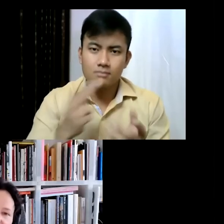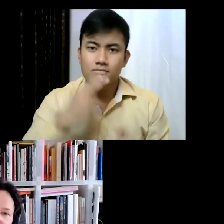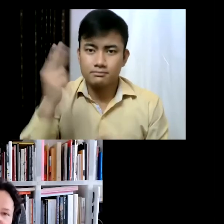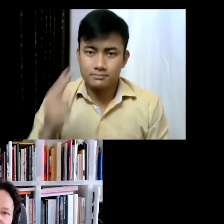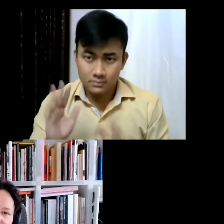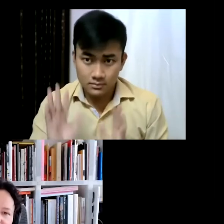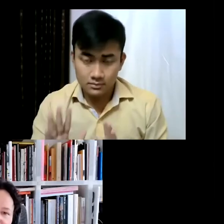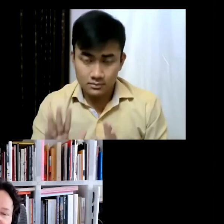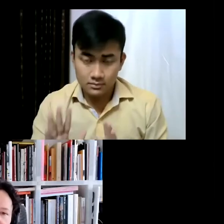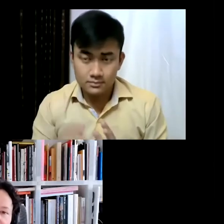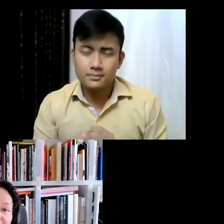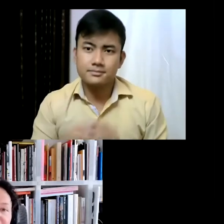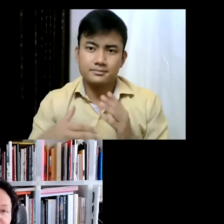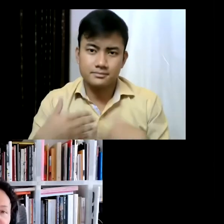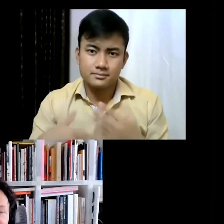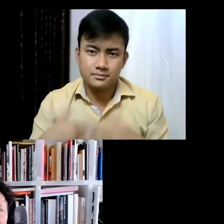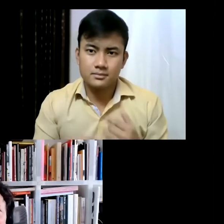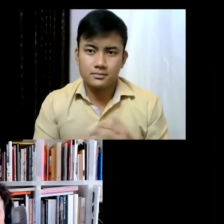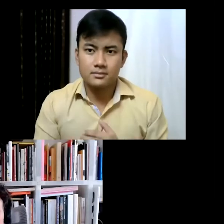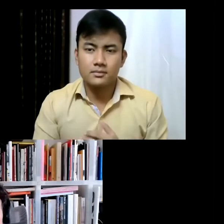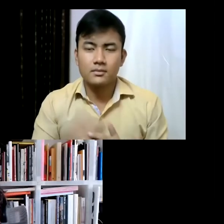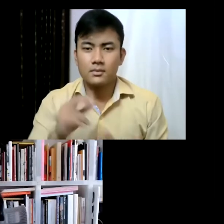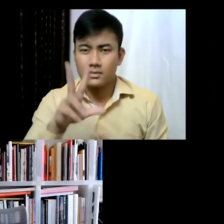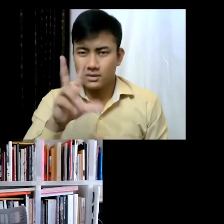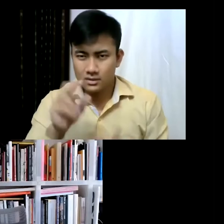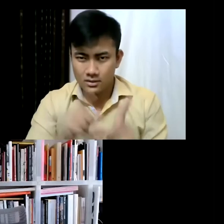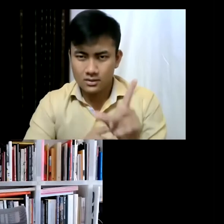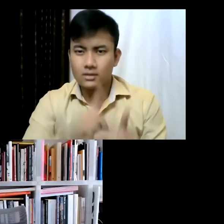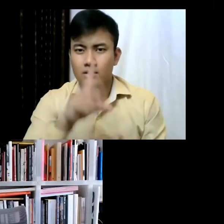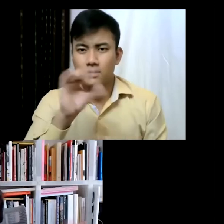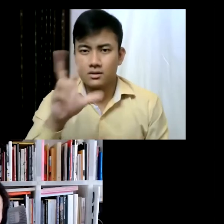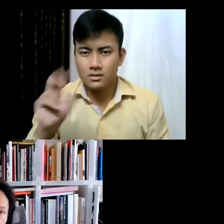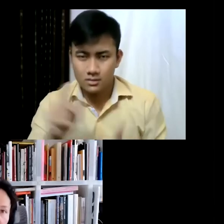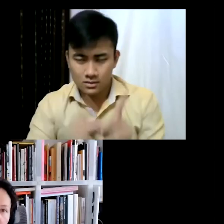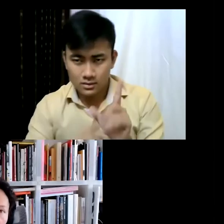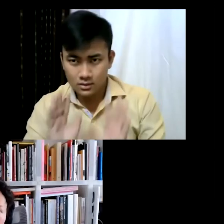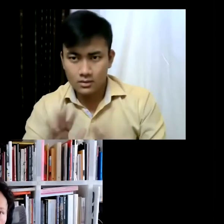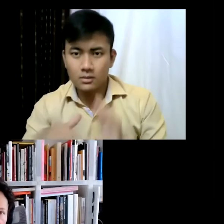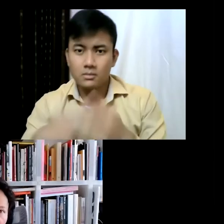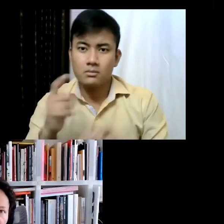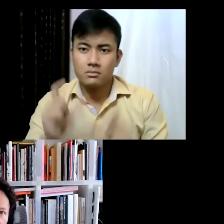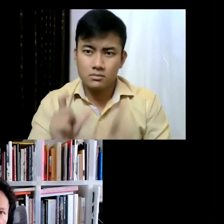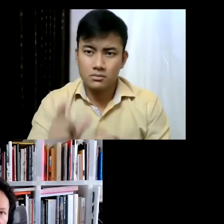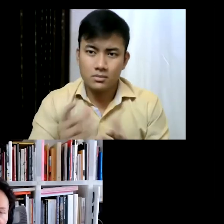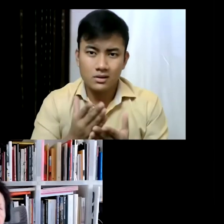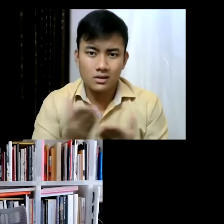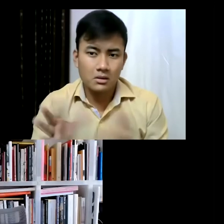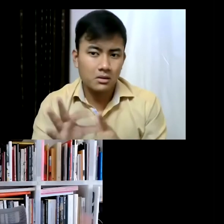coming in the late 80s when Soho, where they were before, got completely gentrified and so they kind